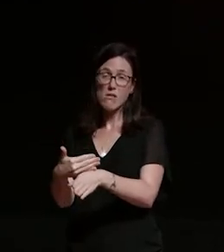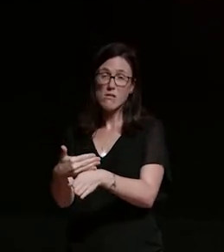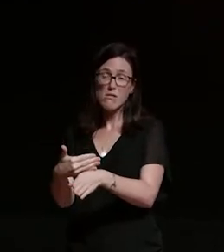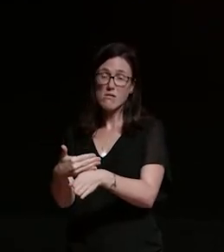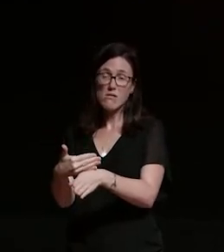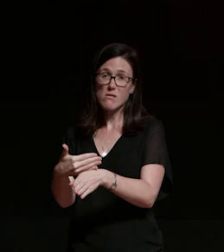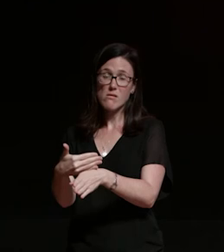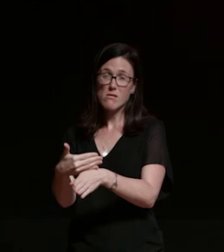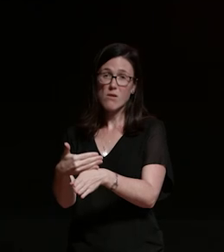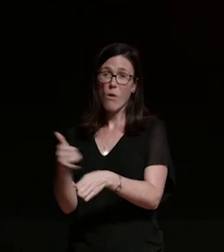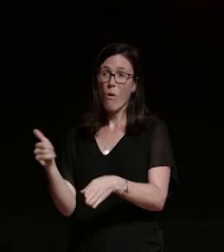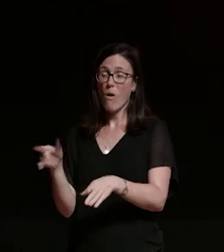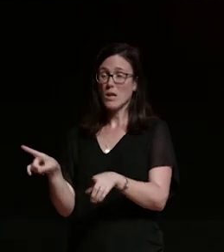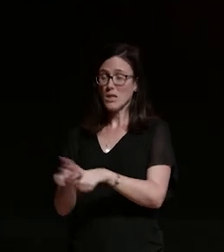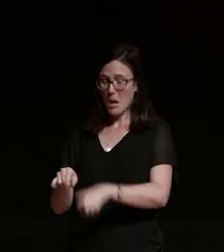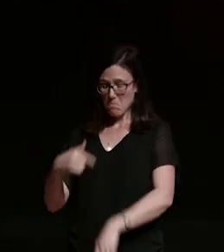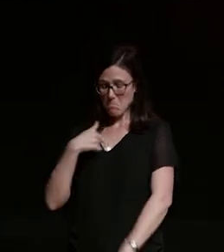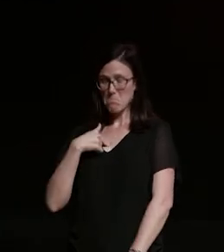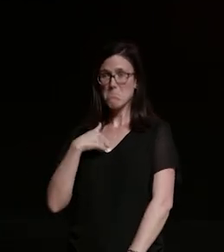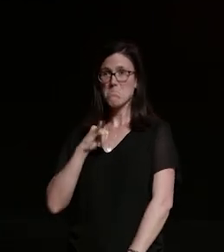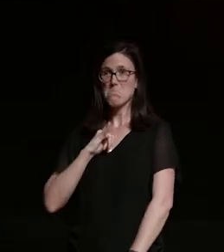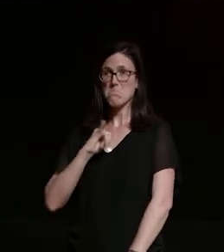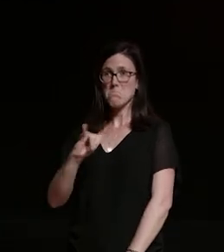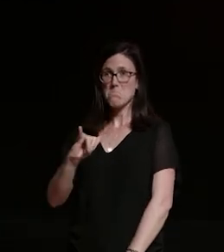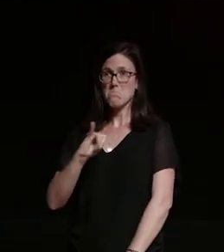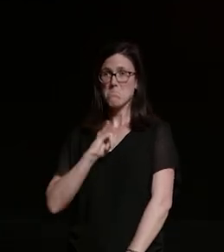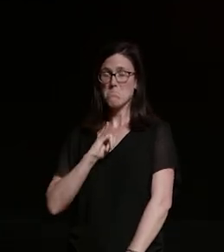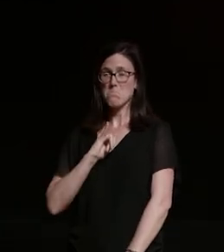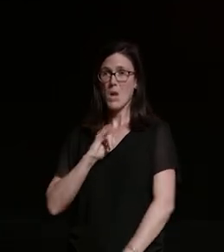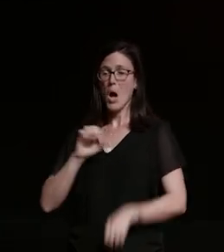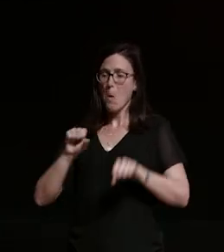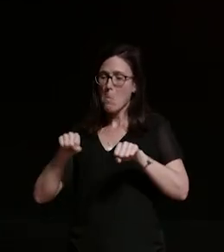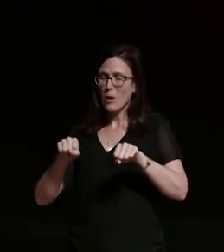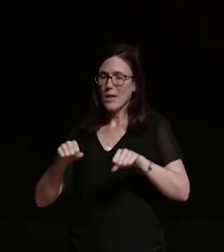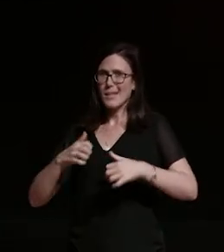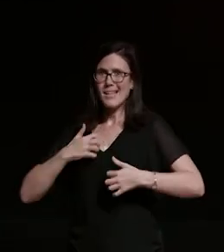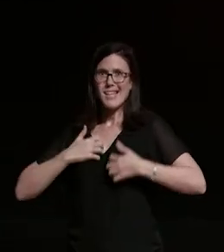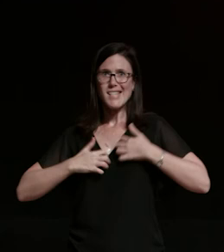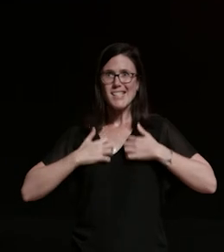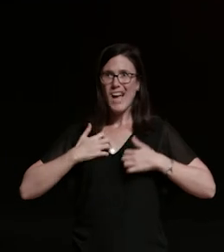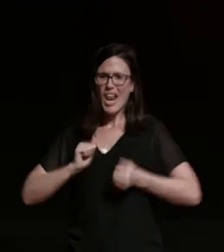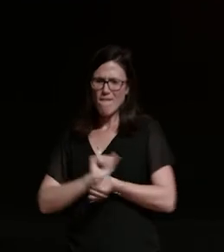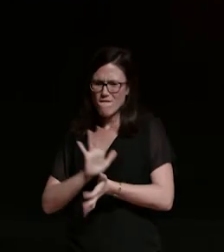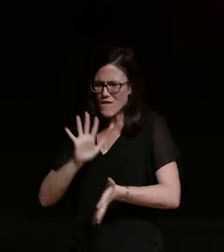or you're like me who finds motorcycles exciting liberating calming and most